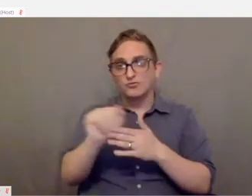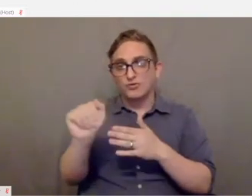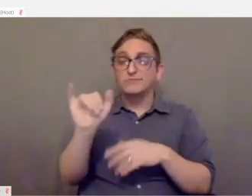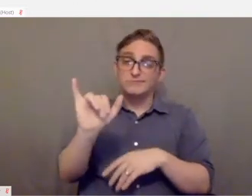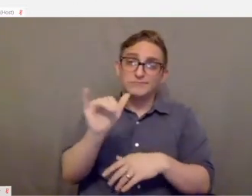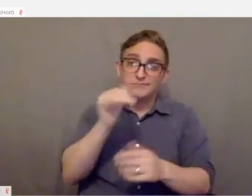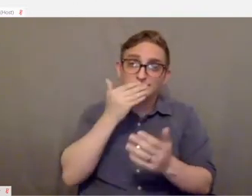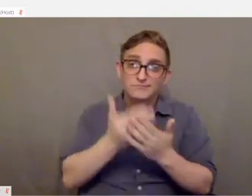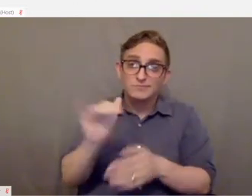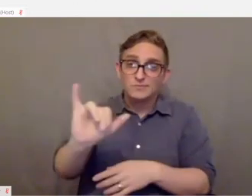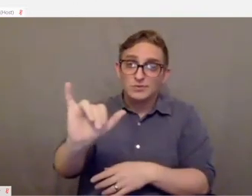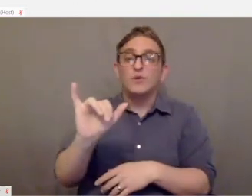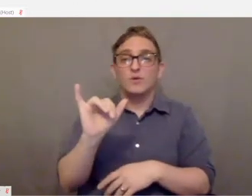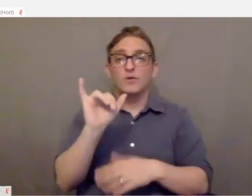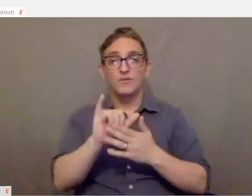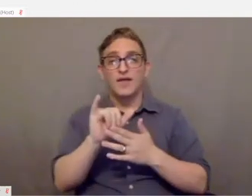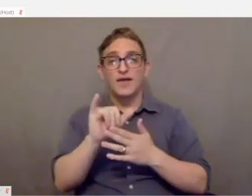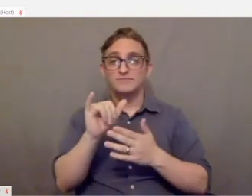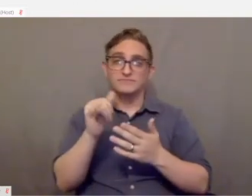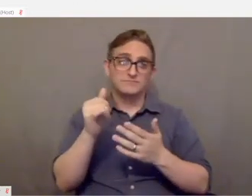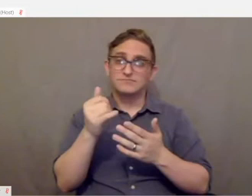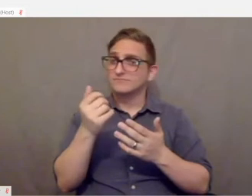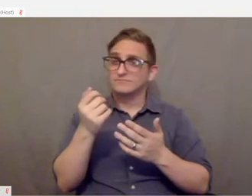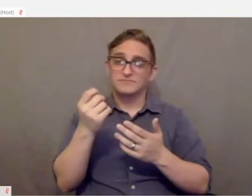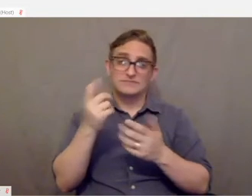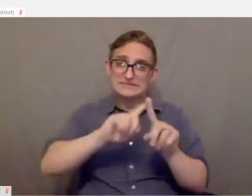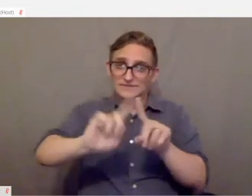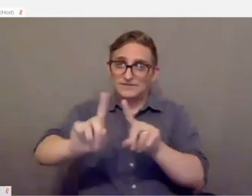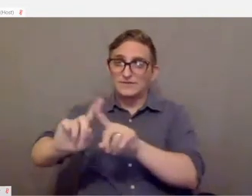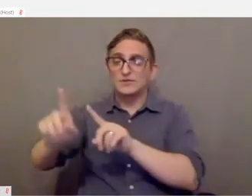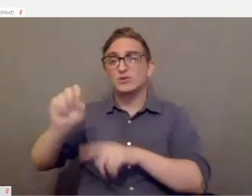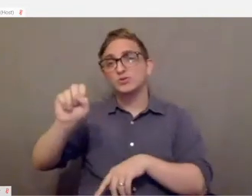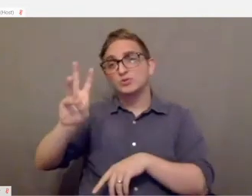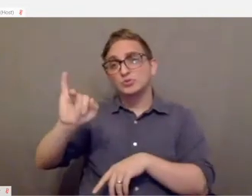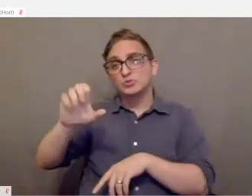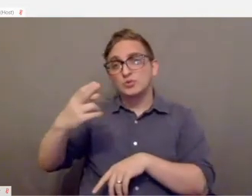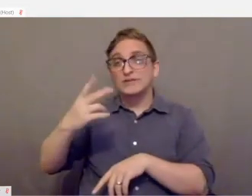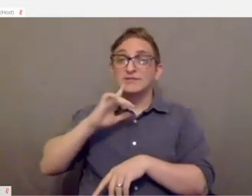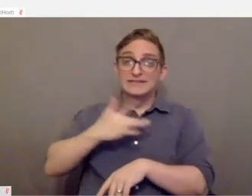You're talking about a dozen different switches that could cost, you know, well over $1,000.